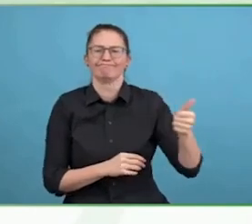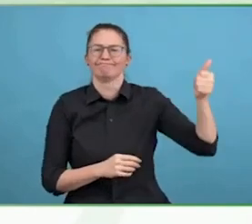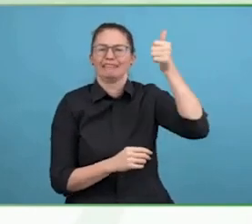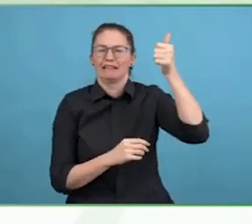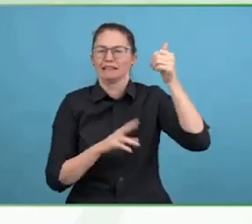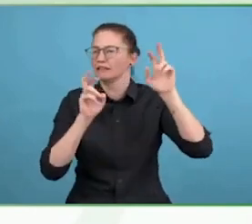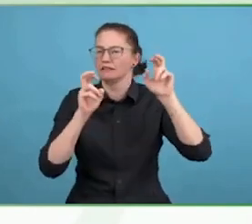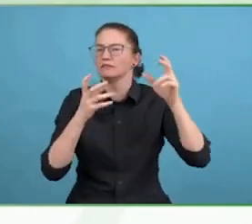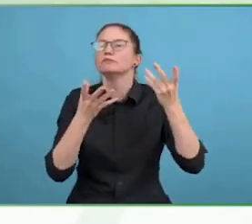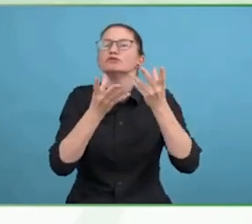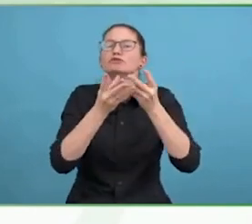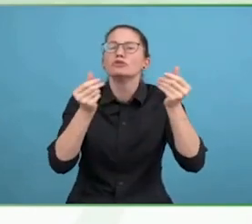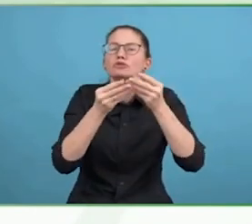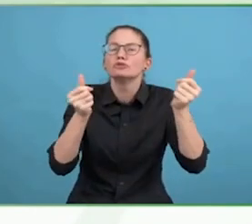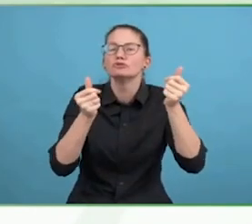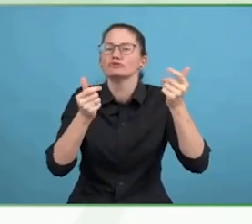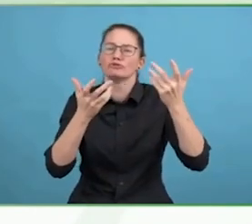We have got a lot of ground to cover.